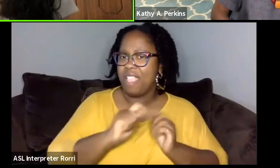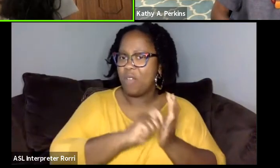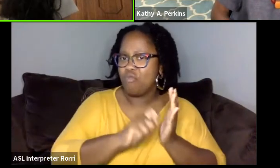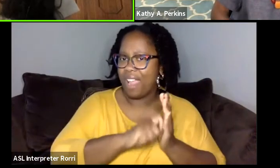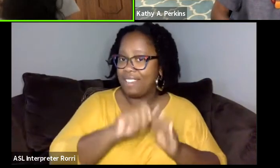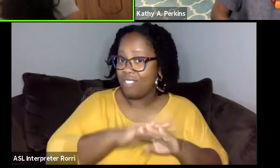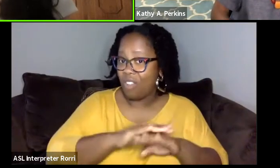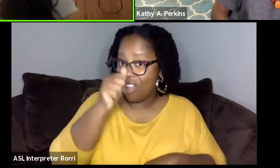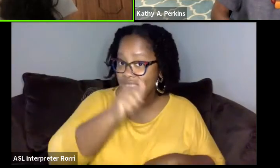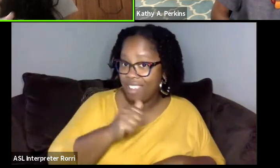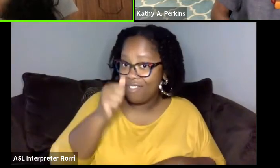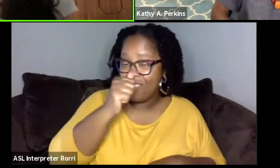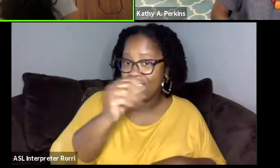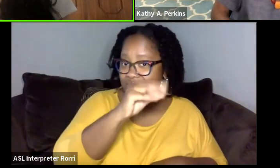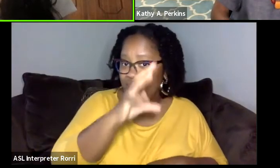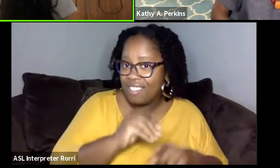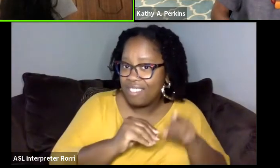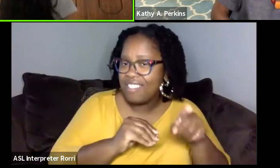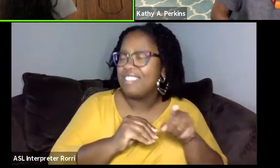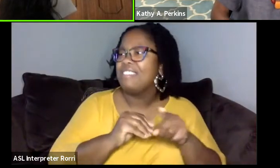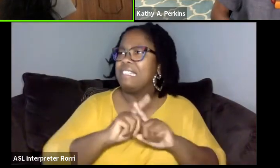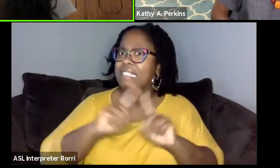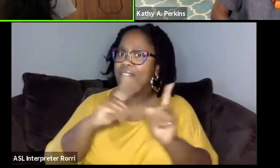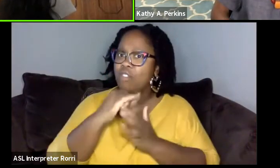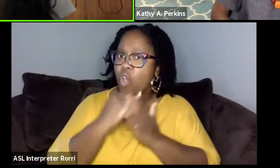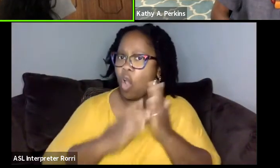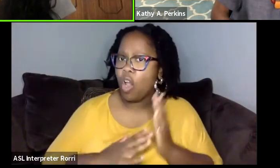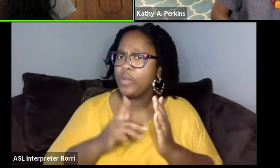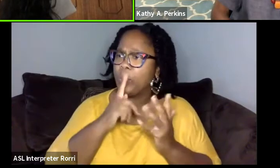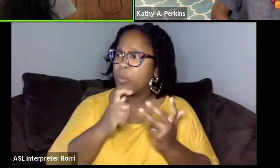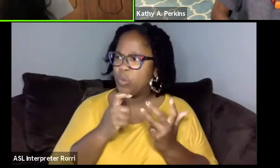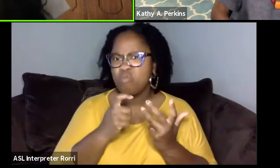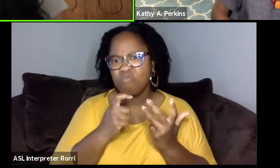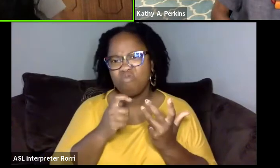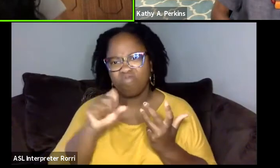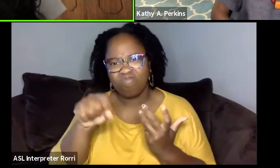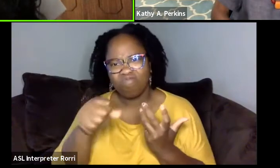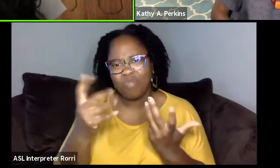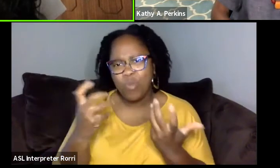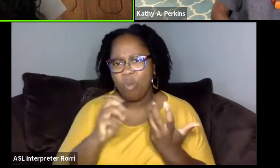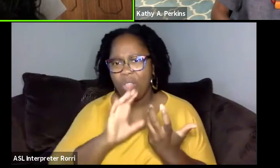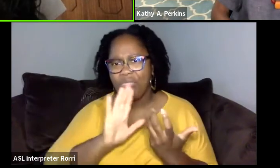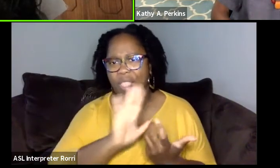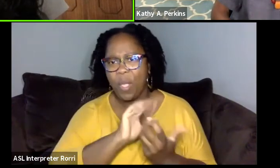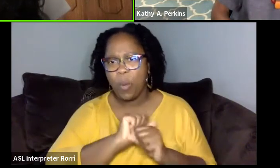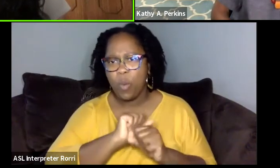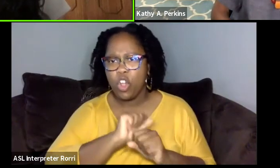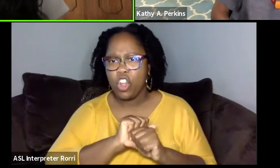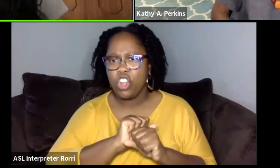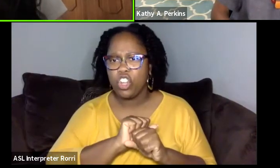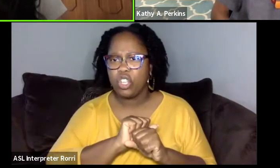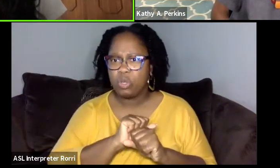and actors actually who are interested in having their work seen by a global audience?